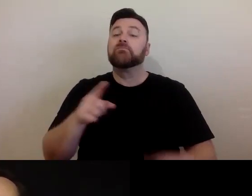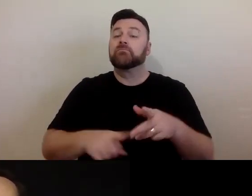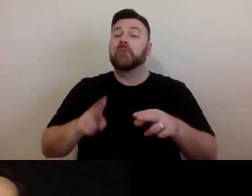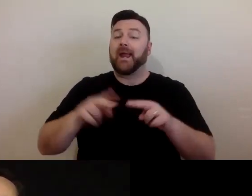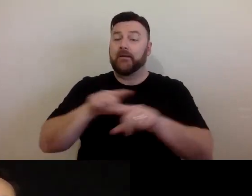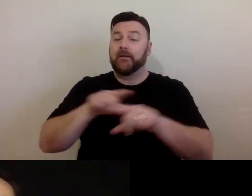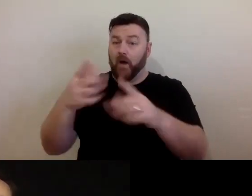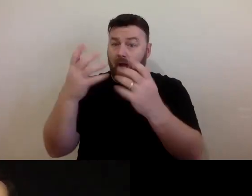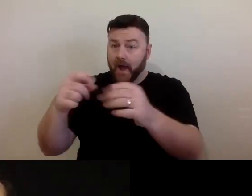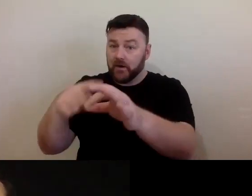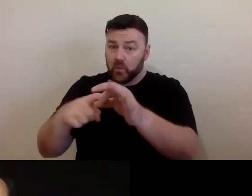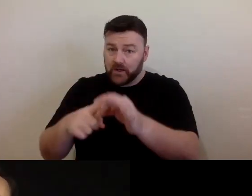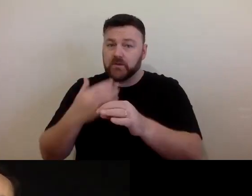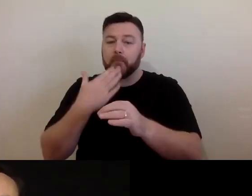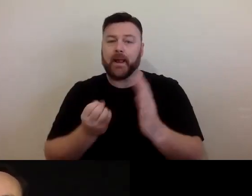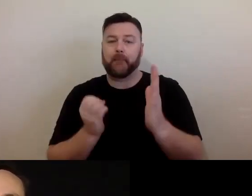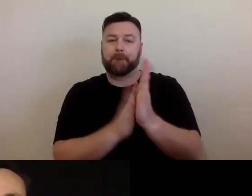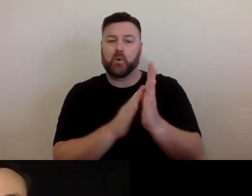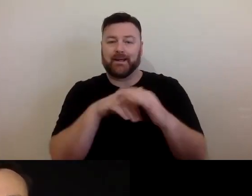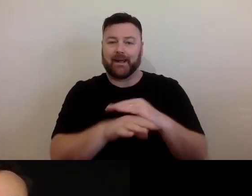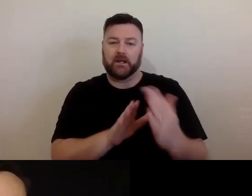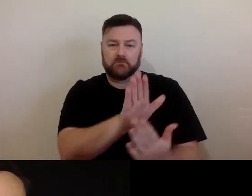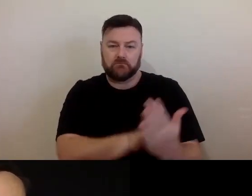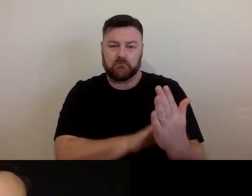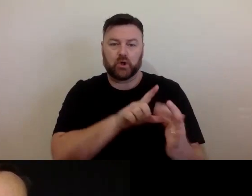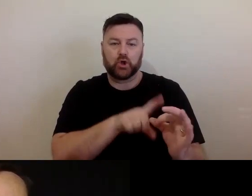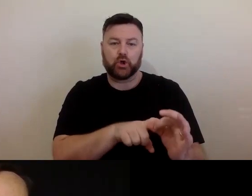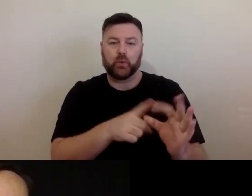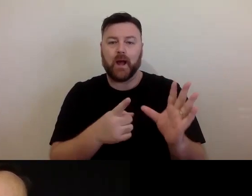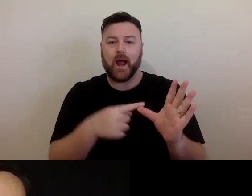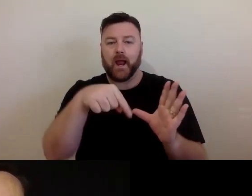to pop those in the Q&A and we will try to get to those - as many as we can.